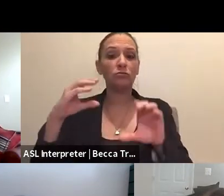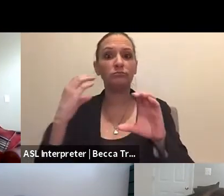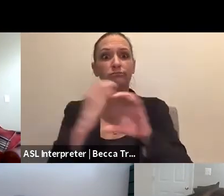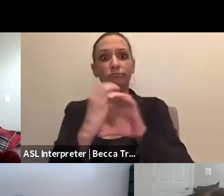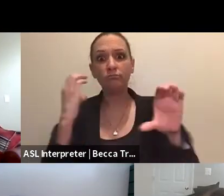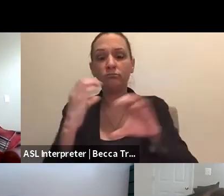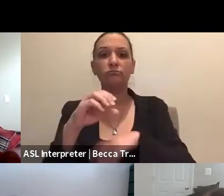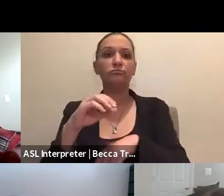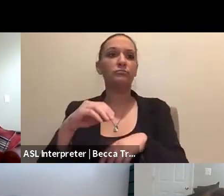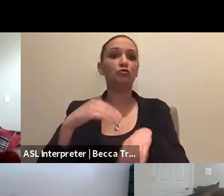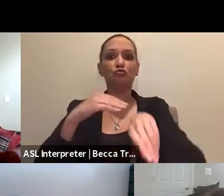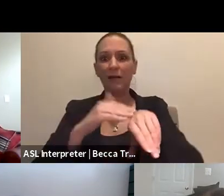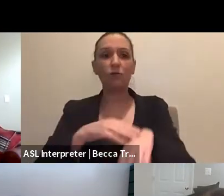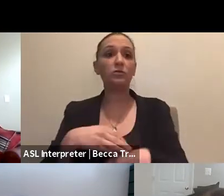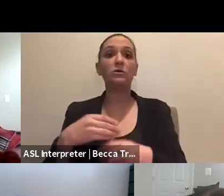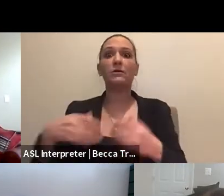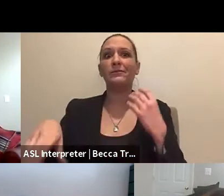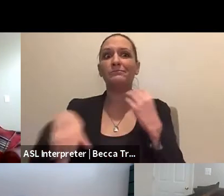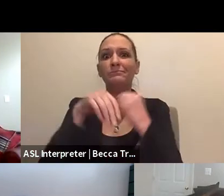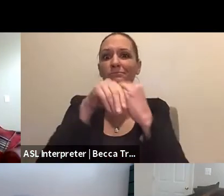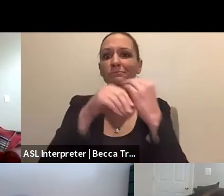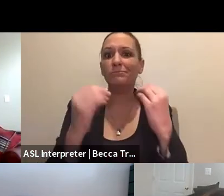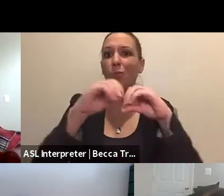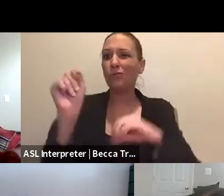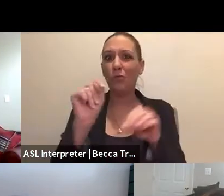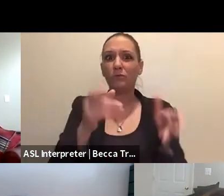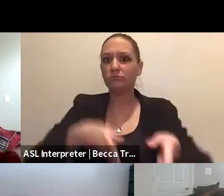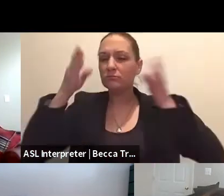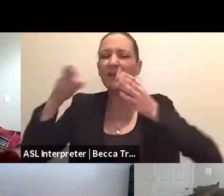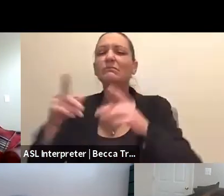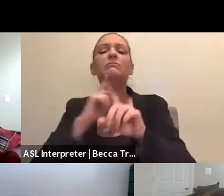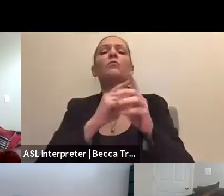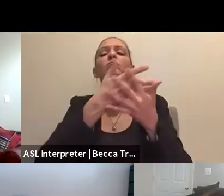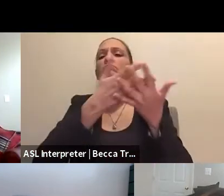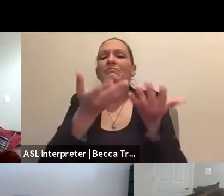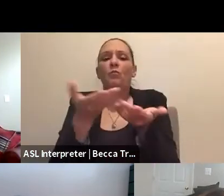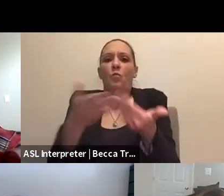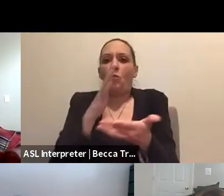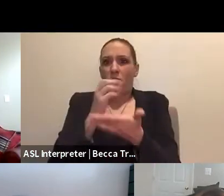additional portalets, anything that makes the facility accessible